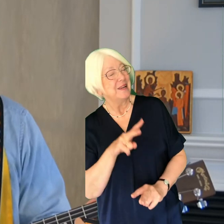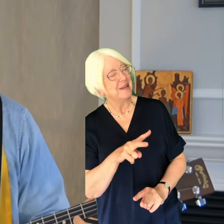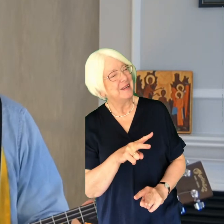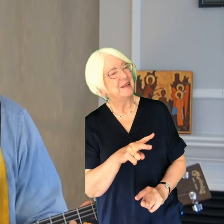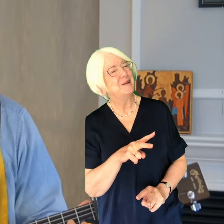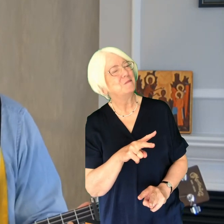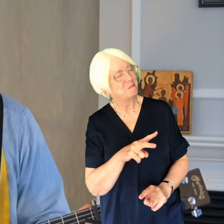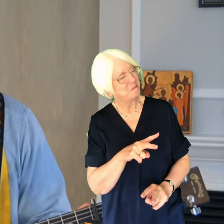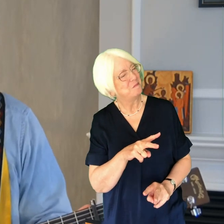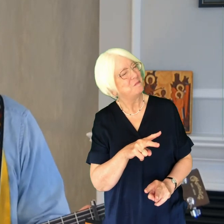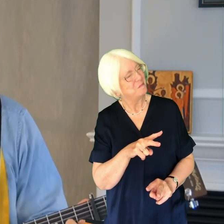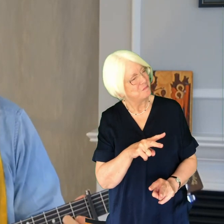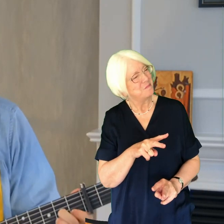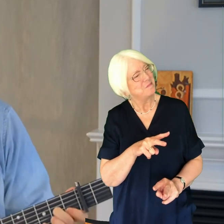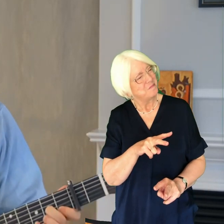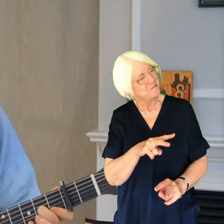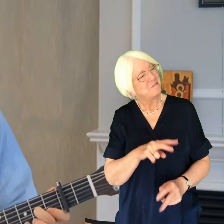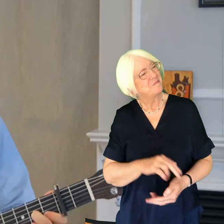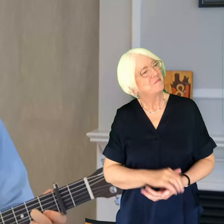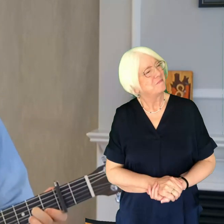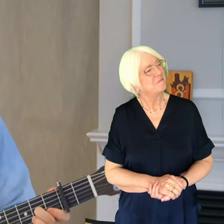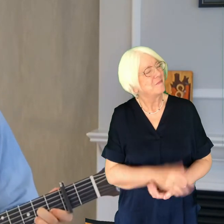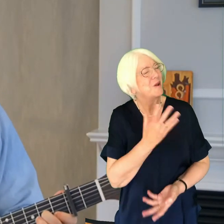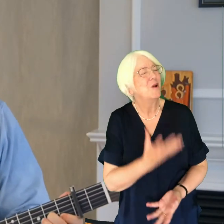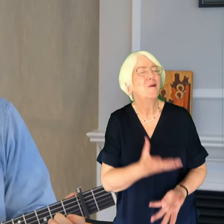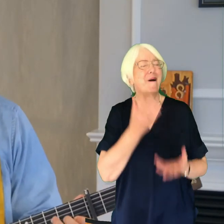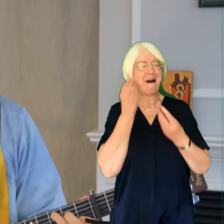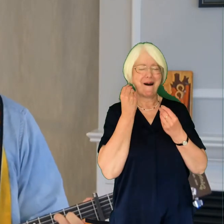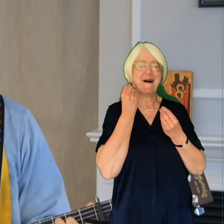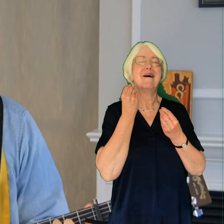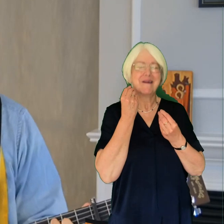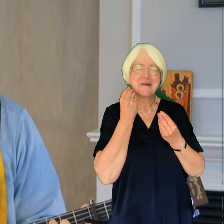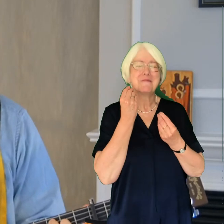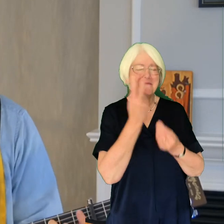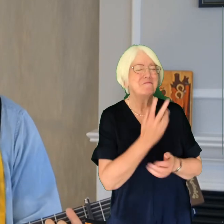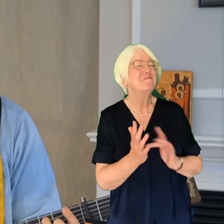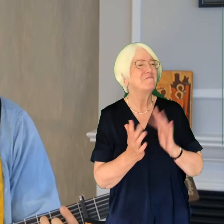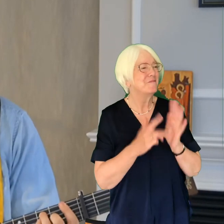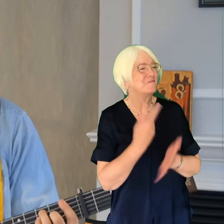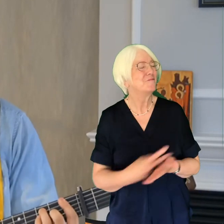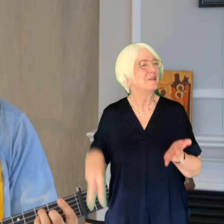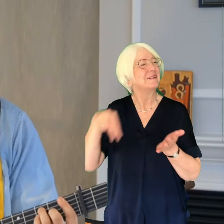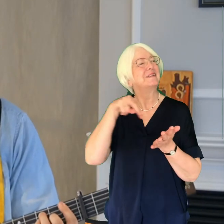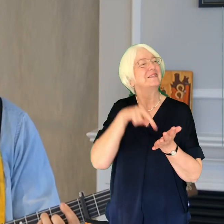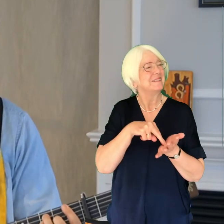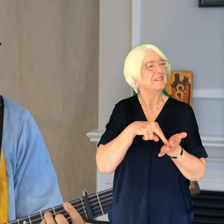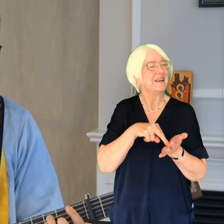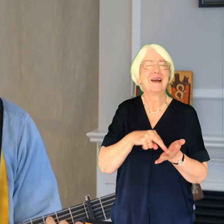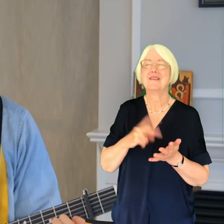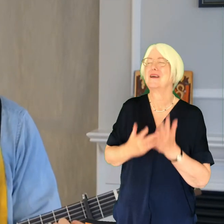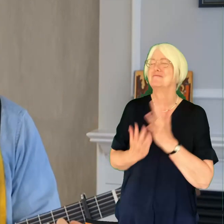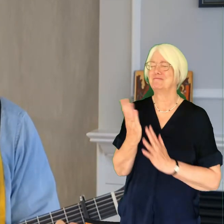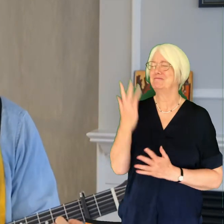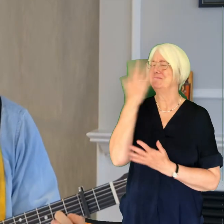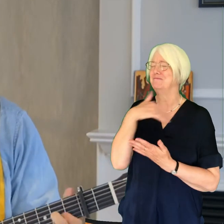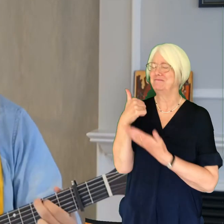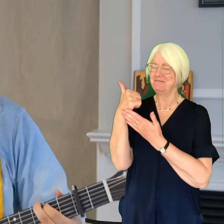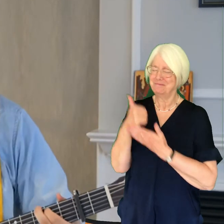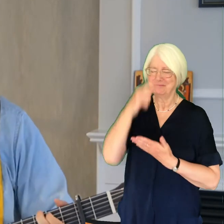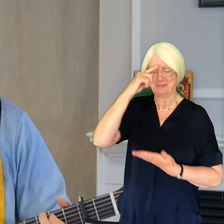who heard the Christ is risen and then I gray